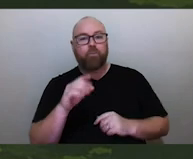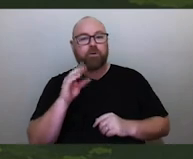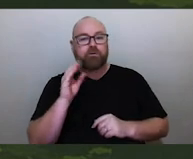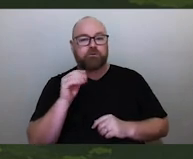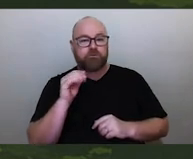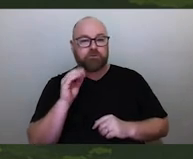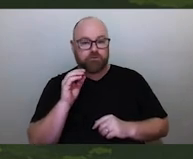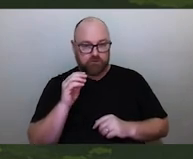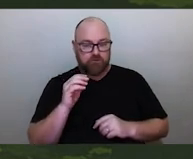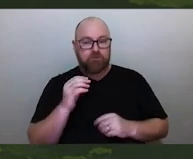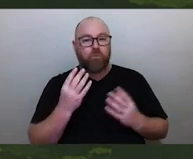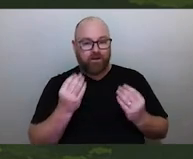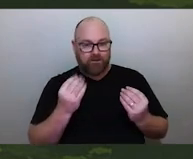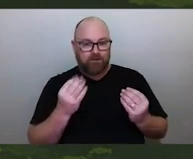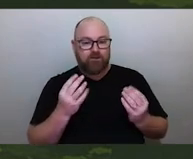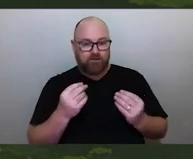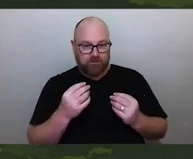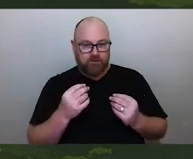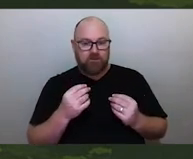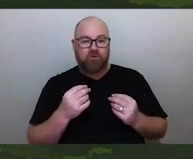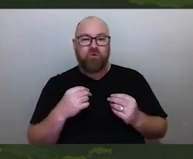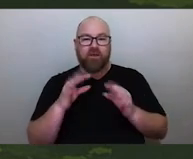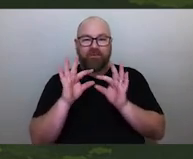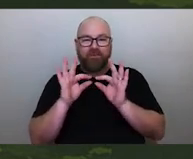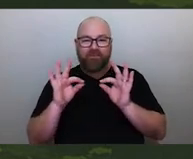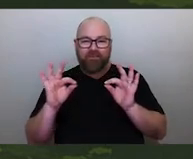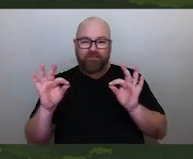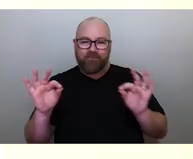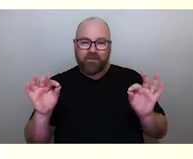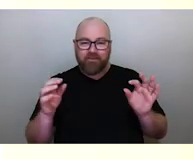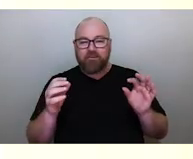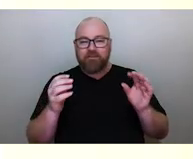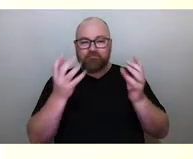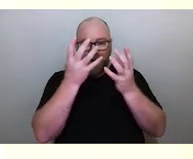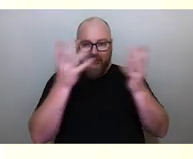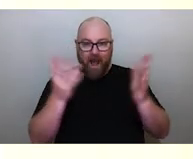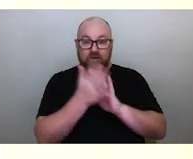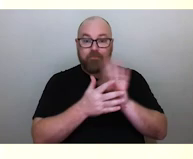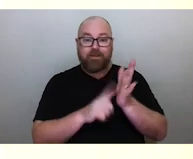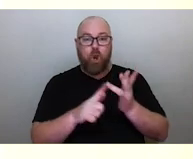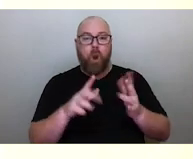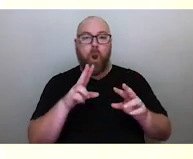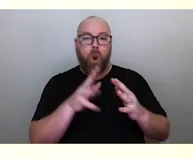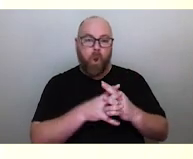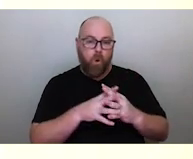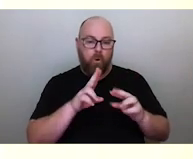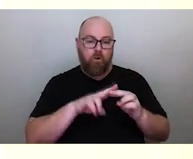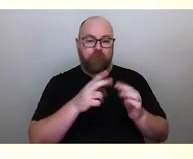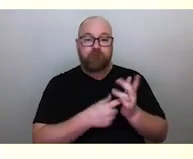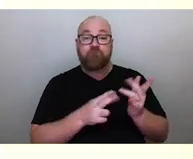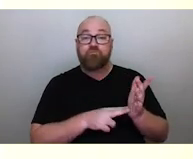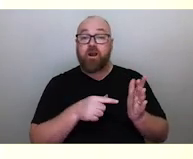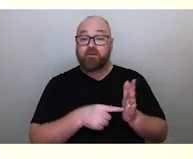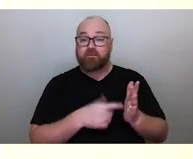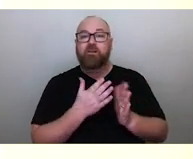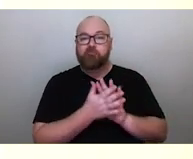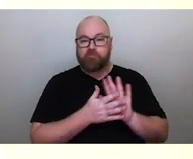and those thin cirrus clouds in the sky that bring the low front, which will bring rain. So the angle of the moon cusps in the sky